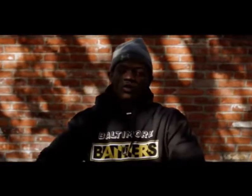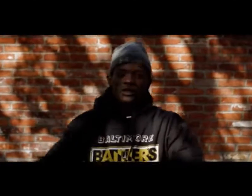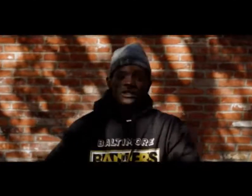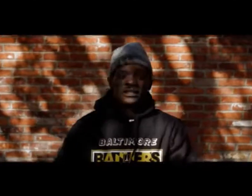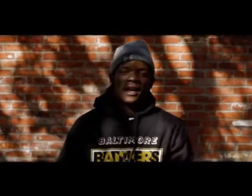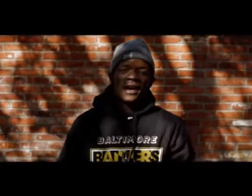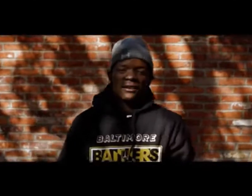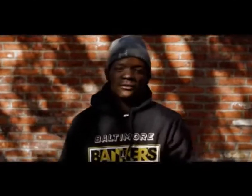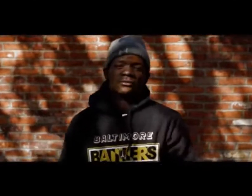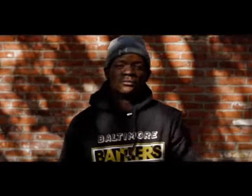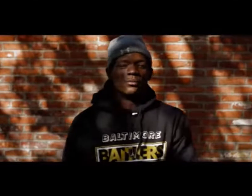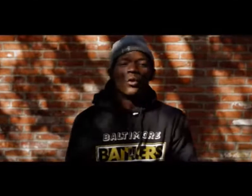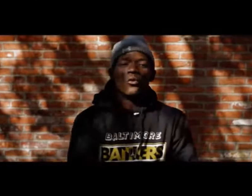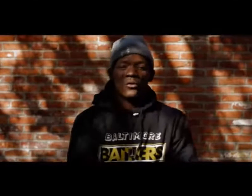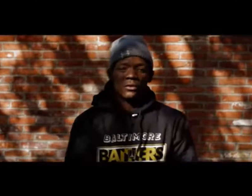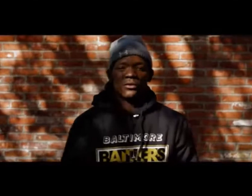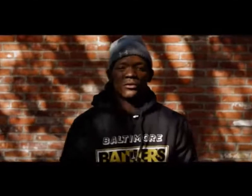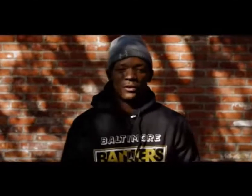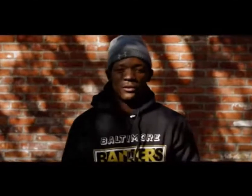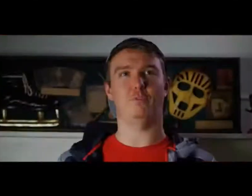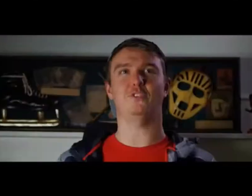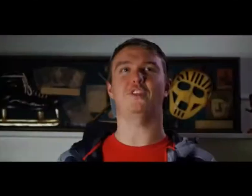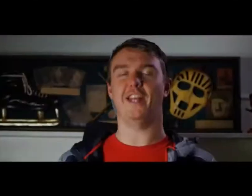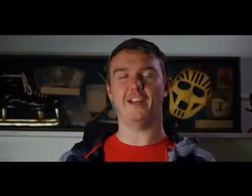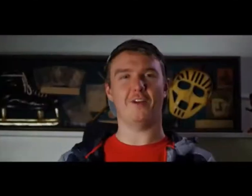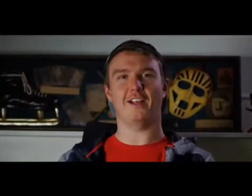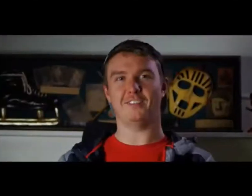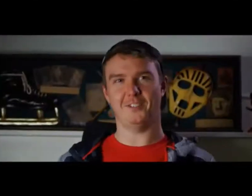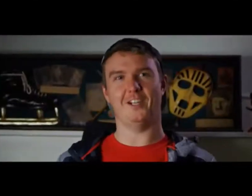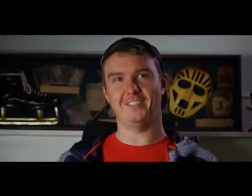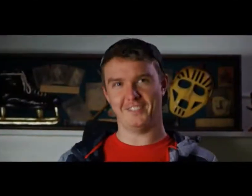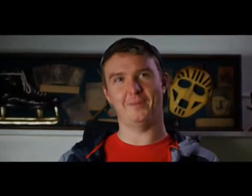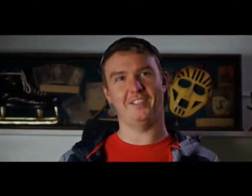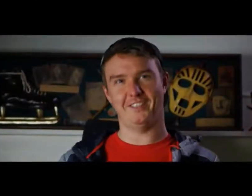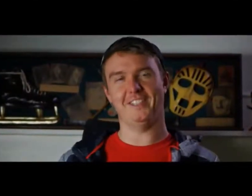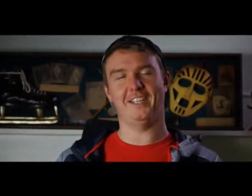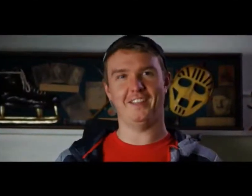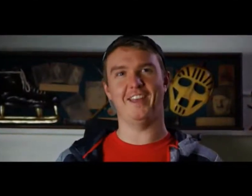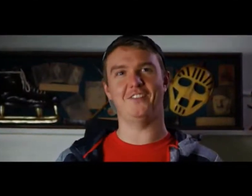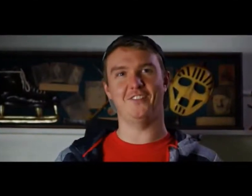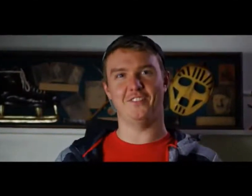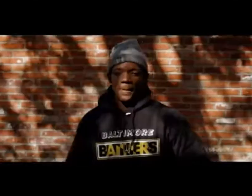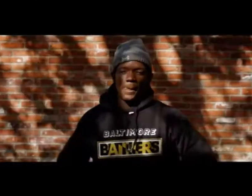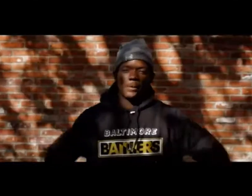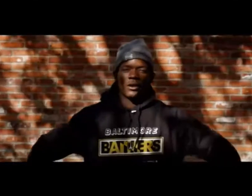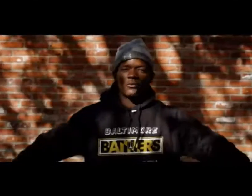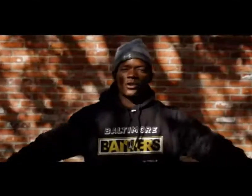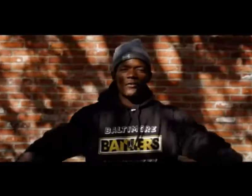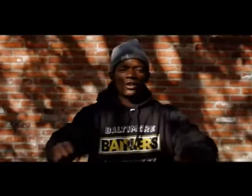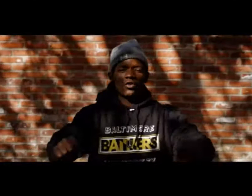here grab something from right here right there and then we'll use this to try to figure out how we gonna do it and see